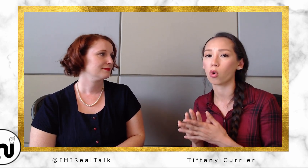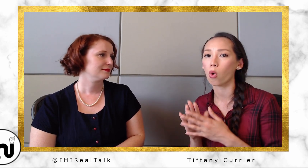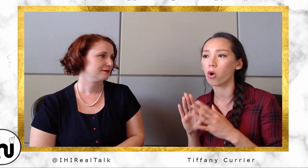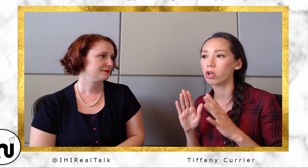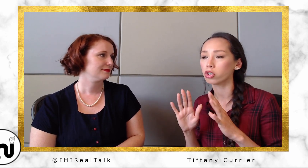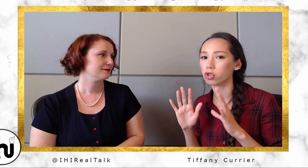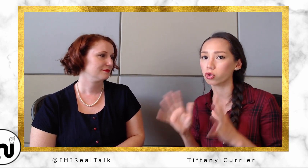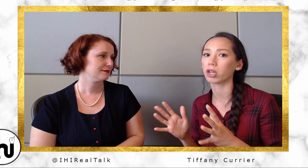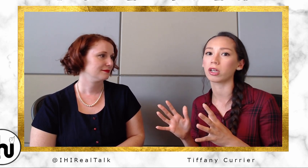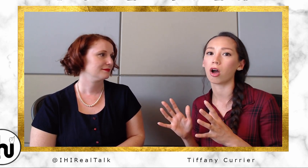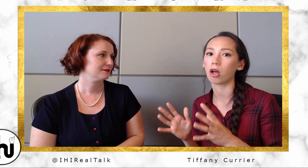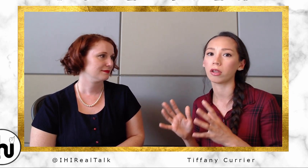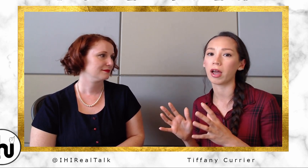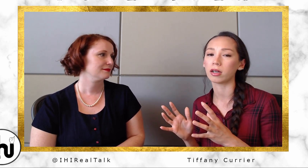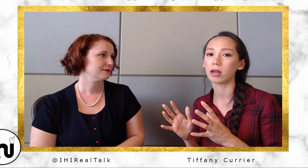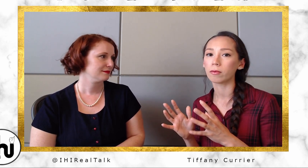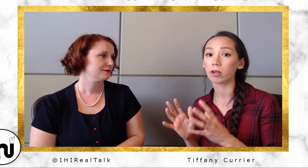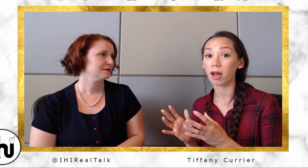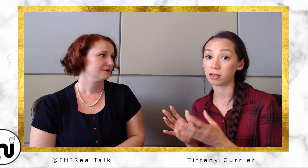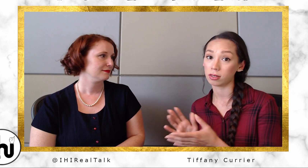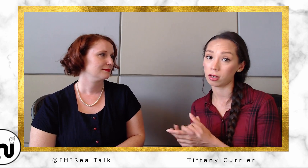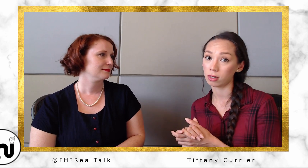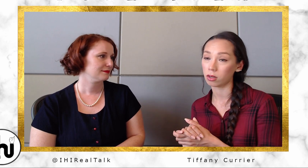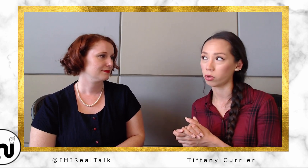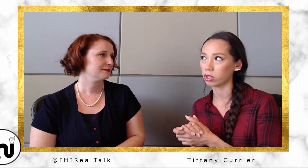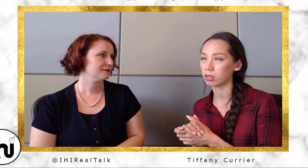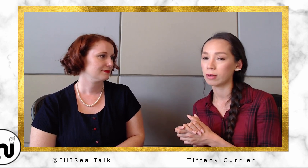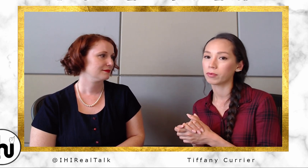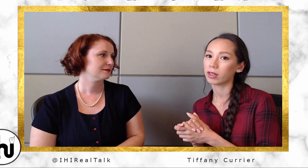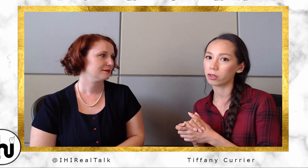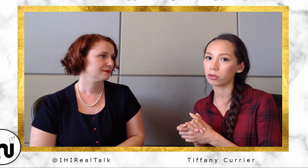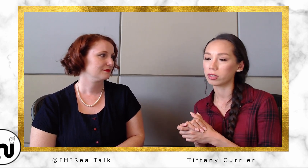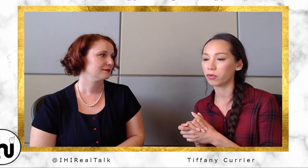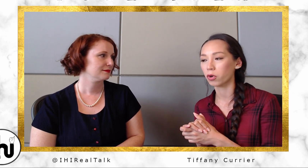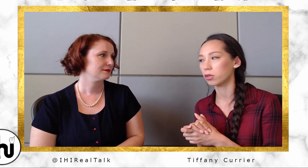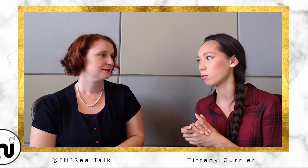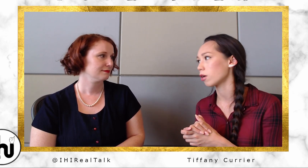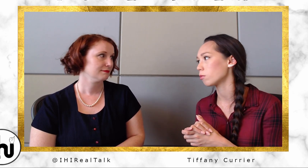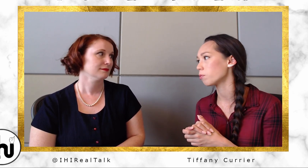strictly online classes in ASL, which is a little sometimes, but...